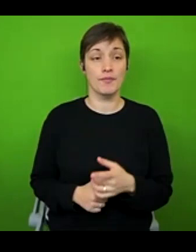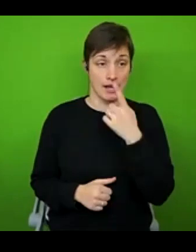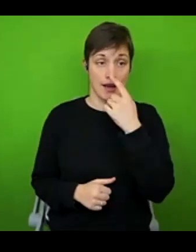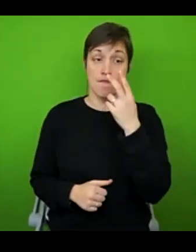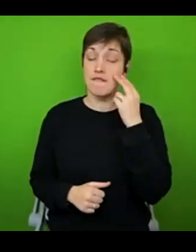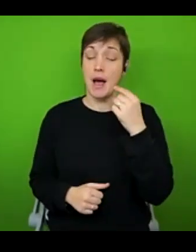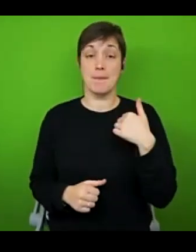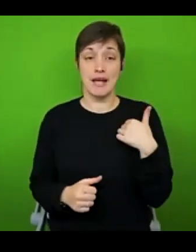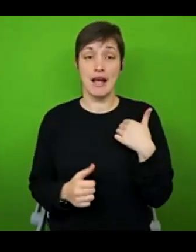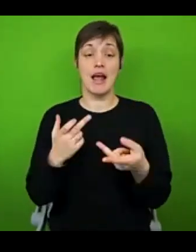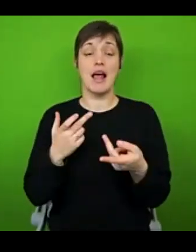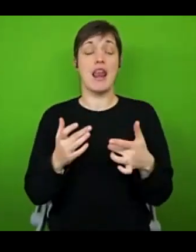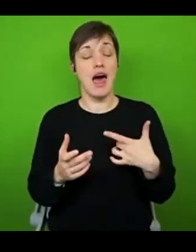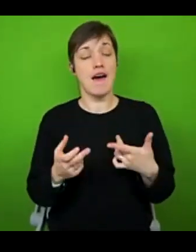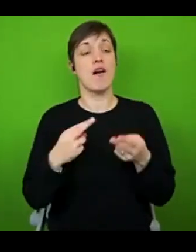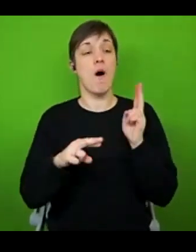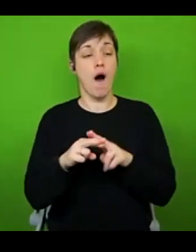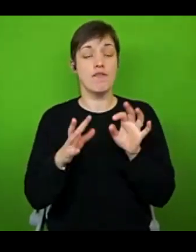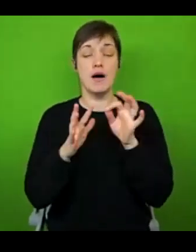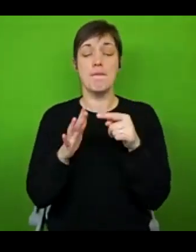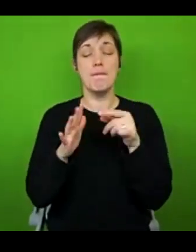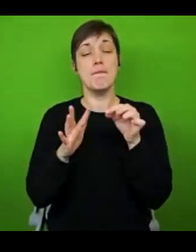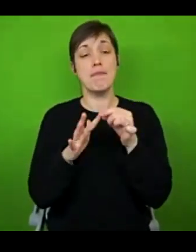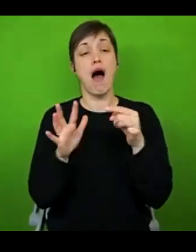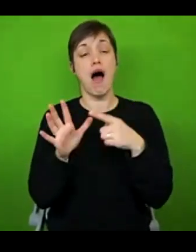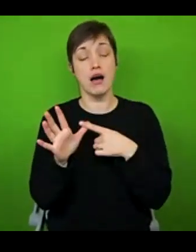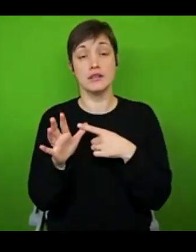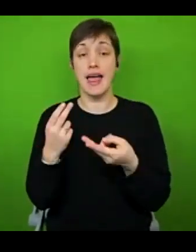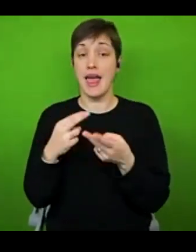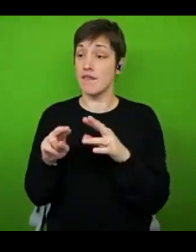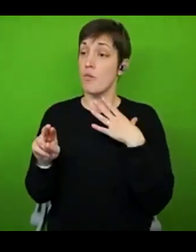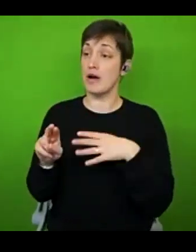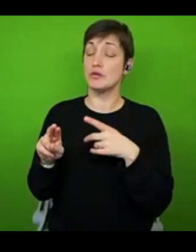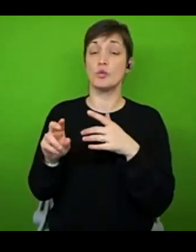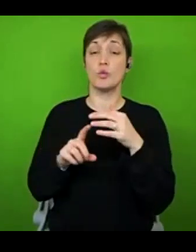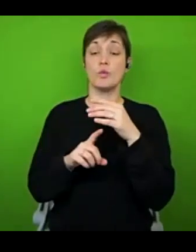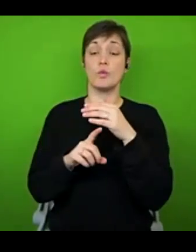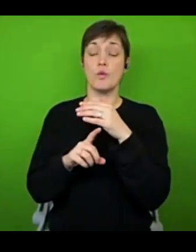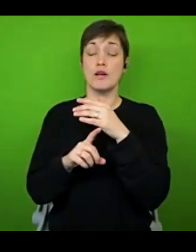platforms. But yeah, if you do want to leave your social media handles, please feel free. That's absolutely fine.